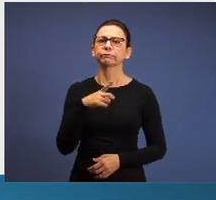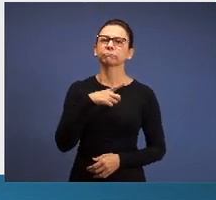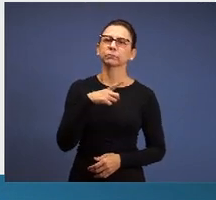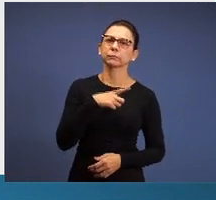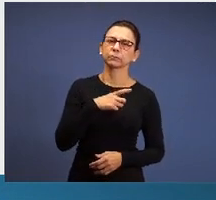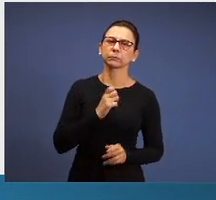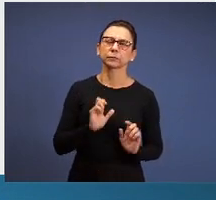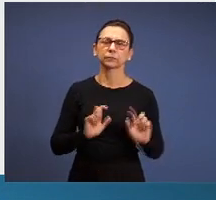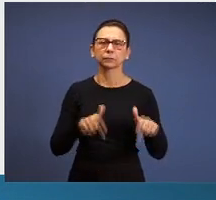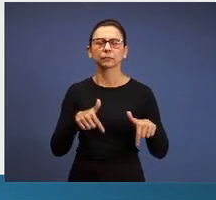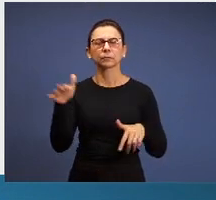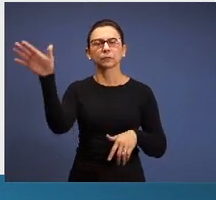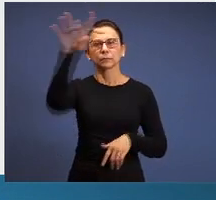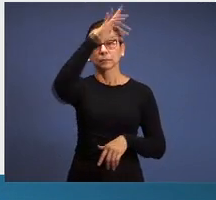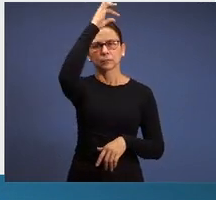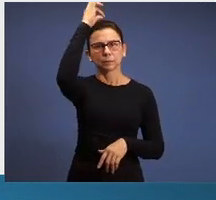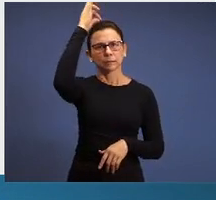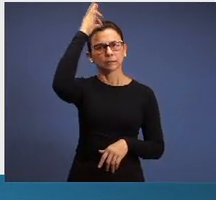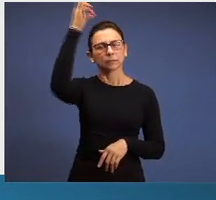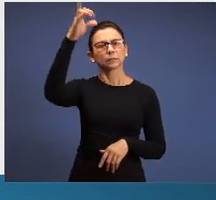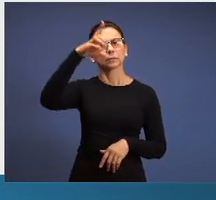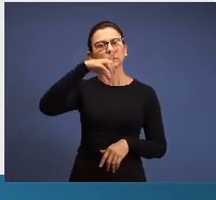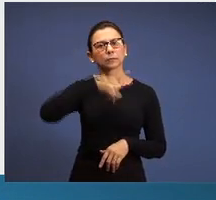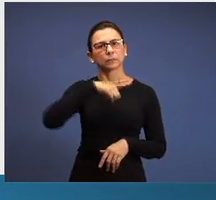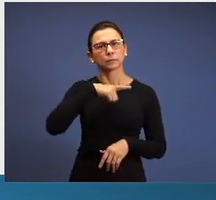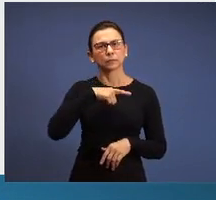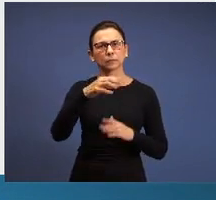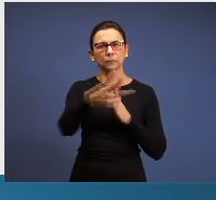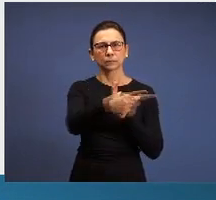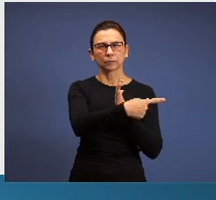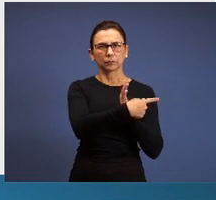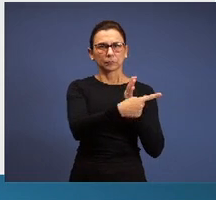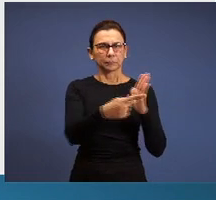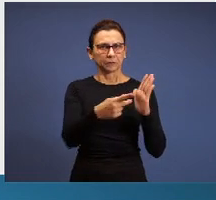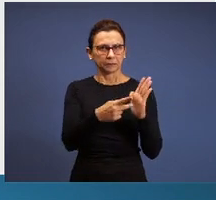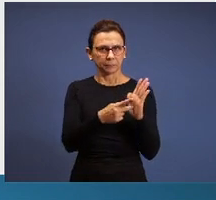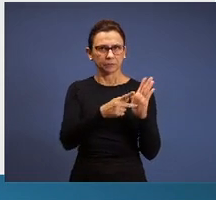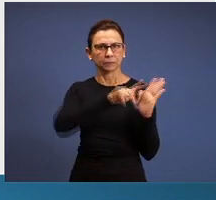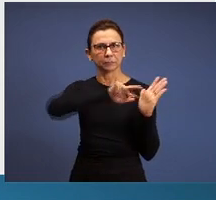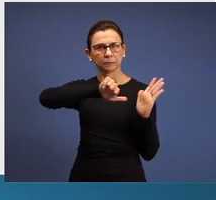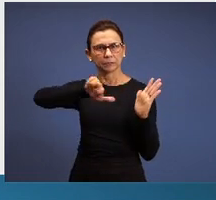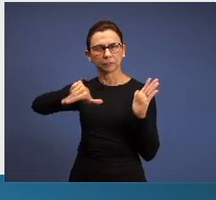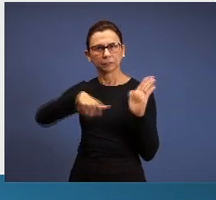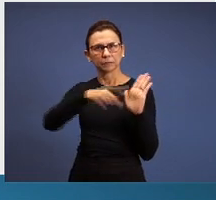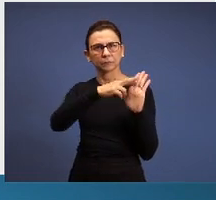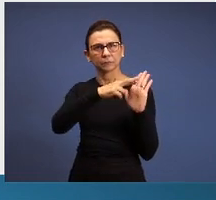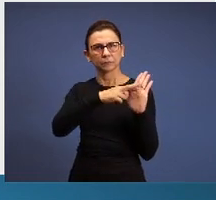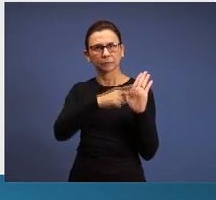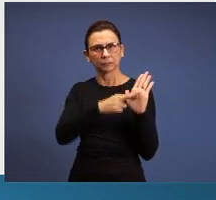Holy Spirit, we have the parables, right? There is a relation of each letter with the